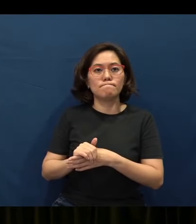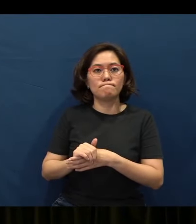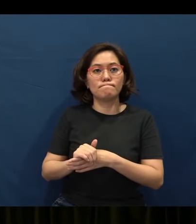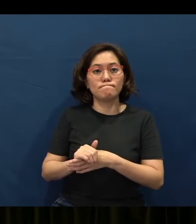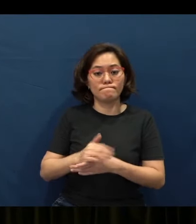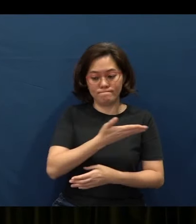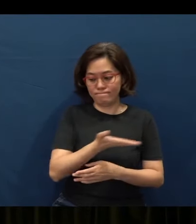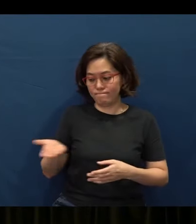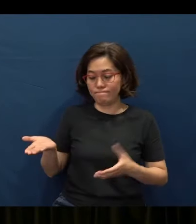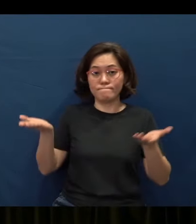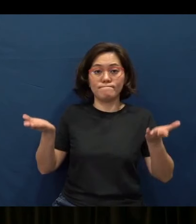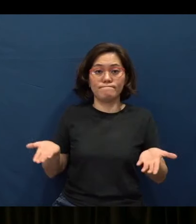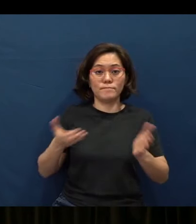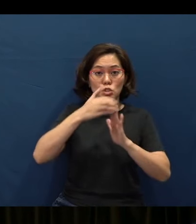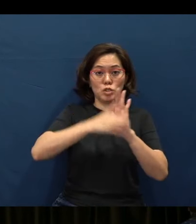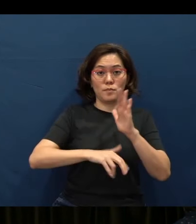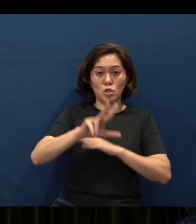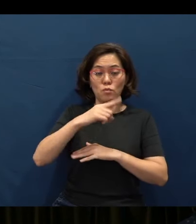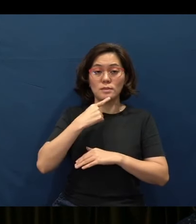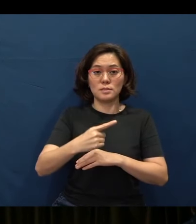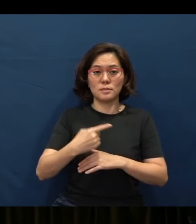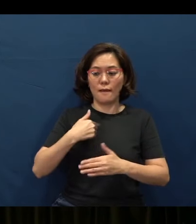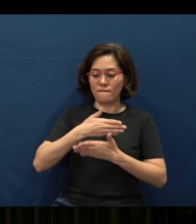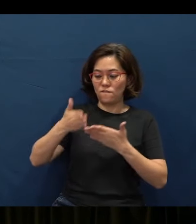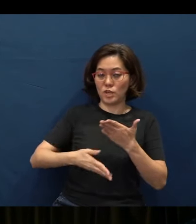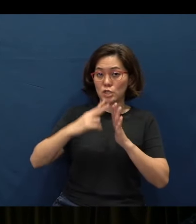This is what Proverbs chapter 3 tells us. And let me just end by reading out to you.